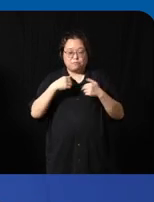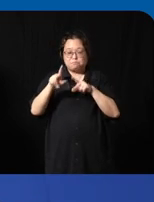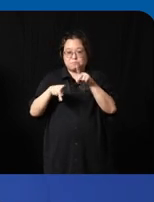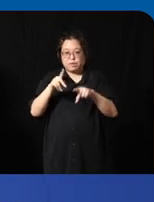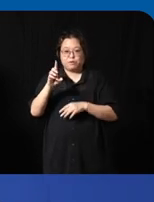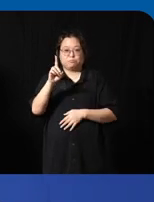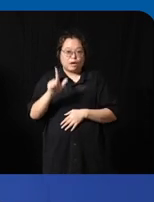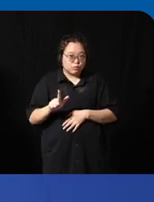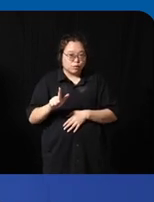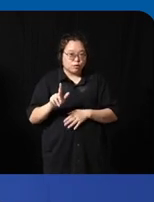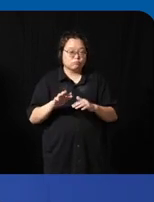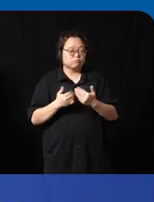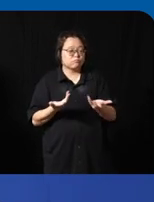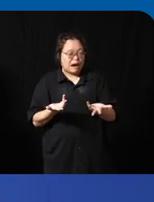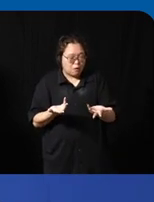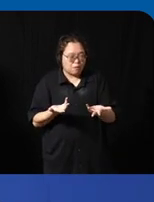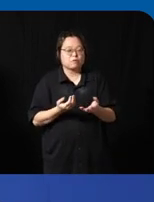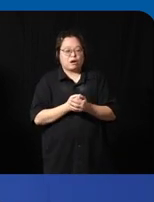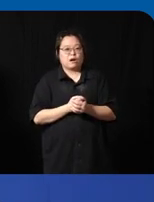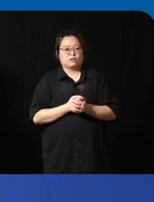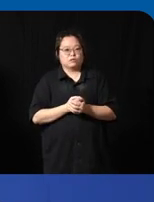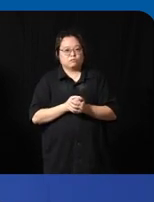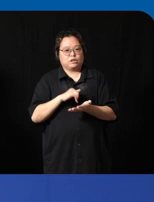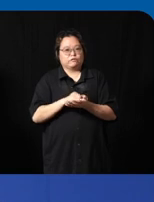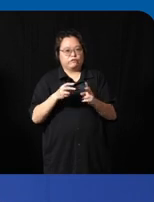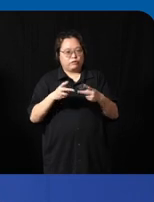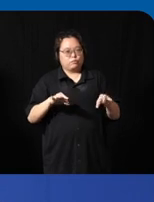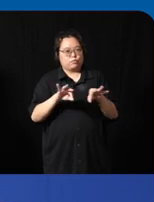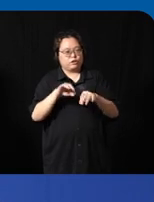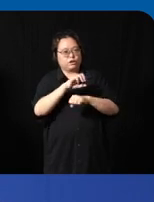so I think one of the key things is that we recognize that Singapore is still very small